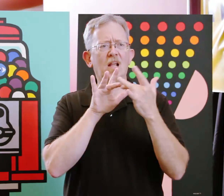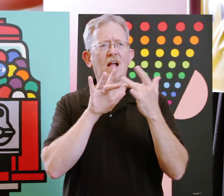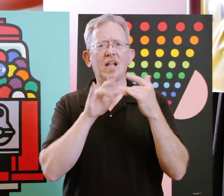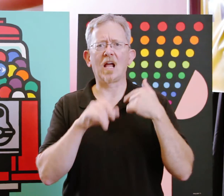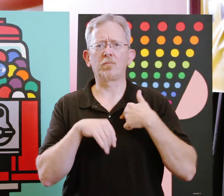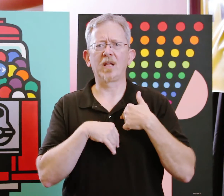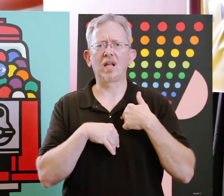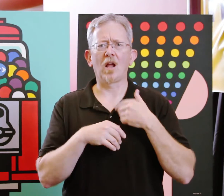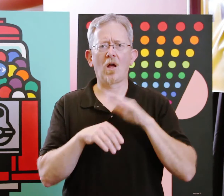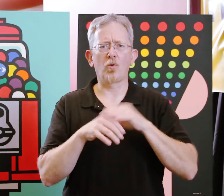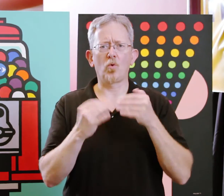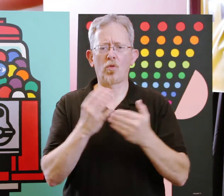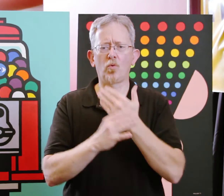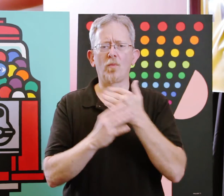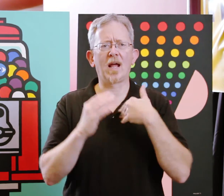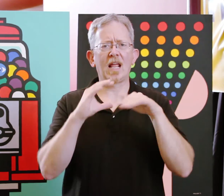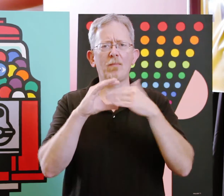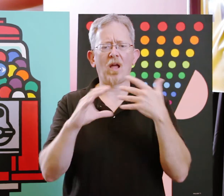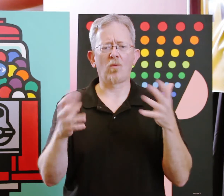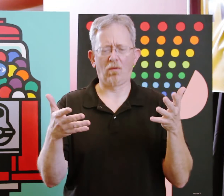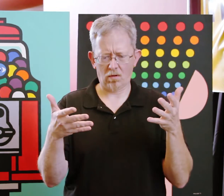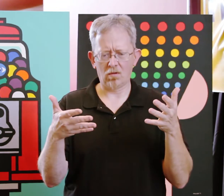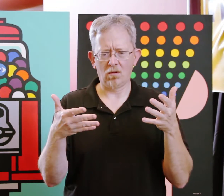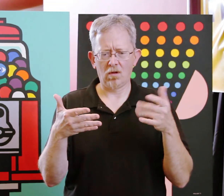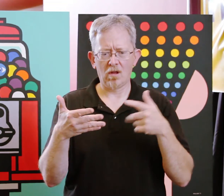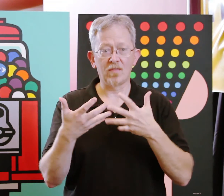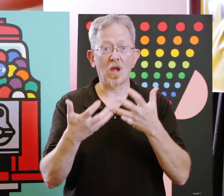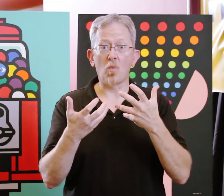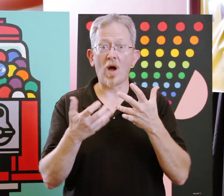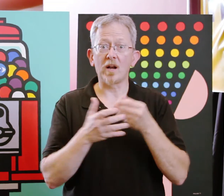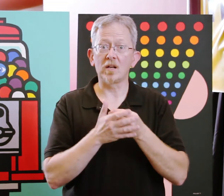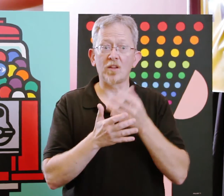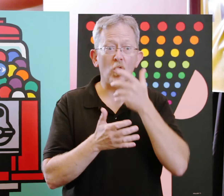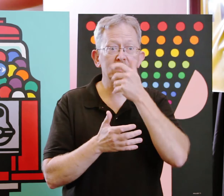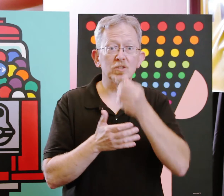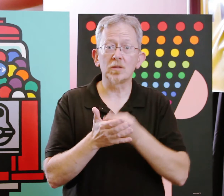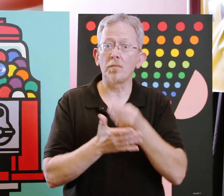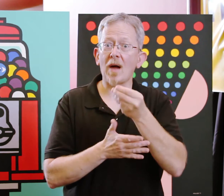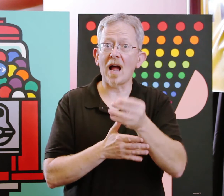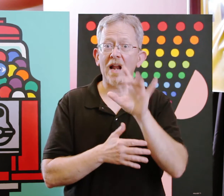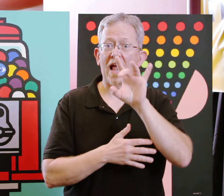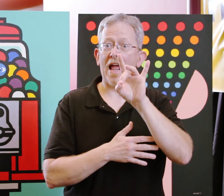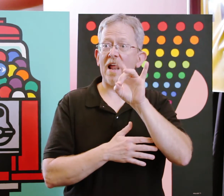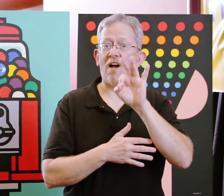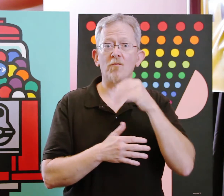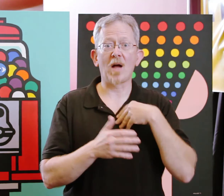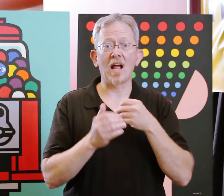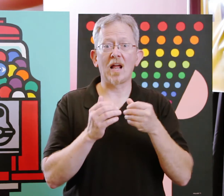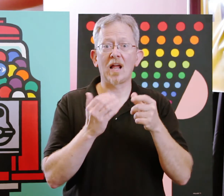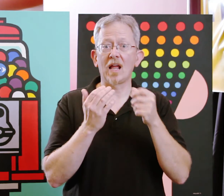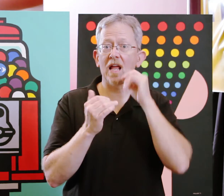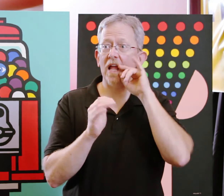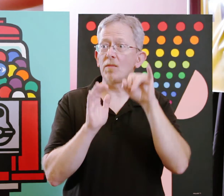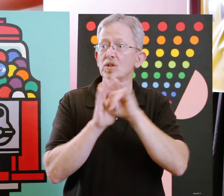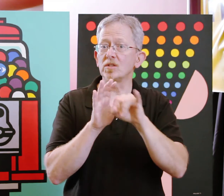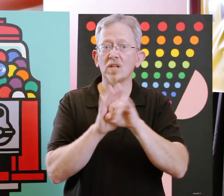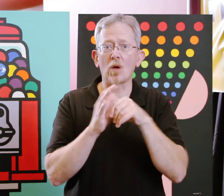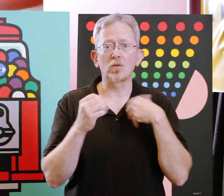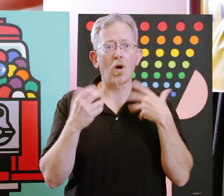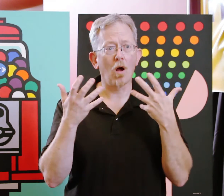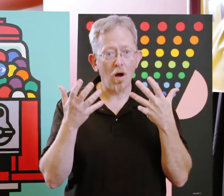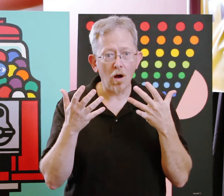They contacted me through email, they were interested in purchasing eight of my images, so I